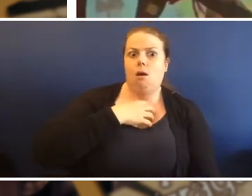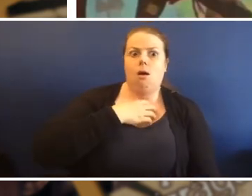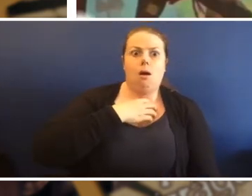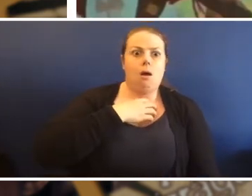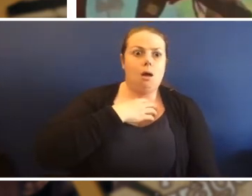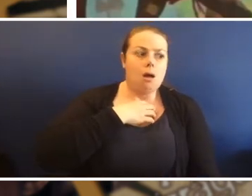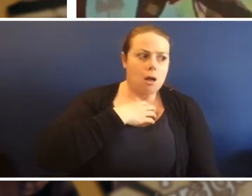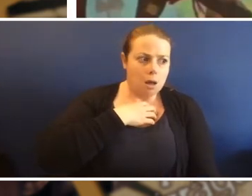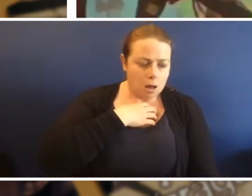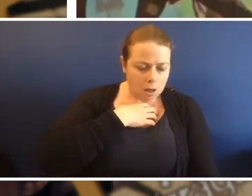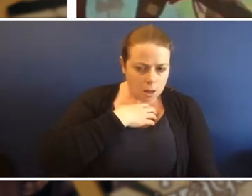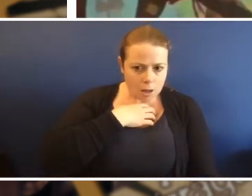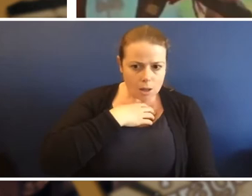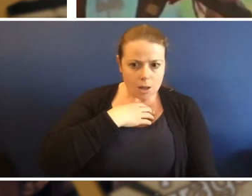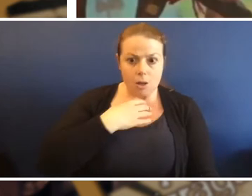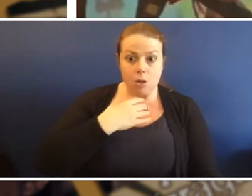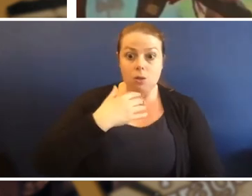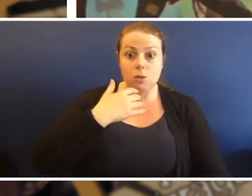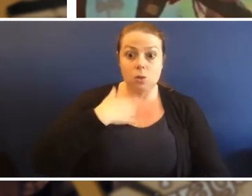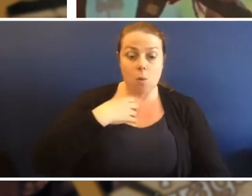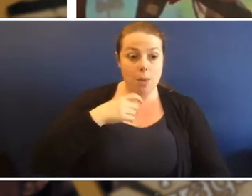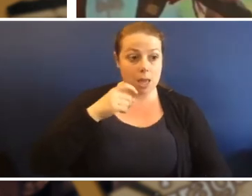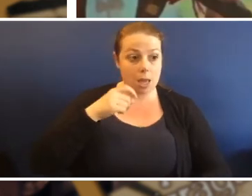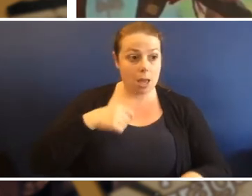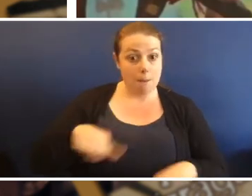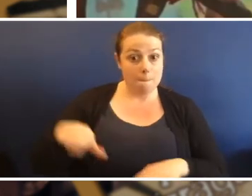So I went through the trees got over to the mud flats